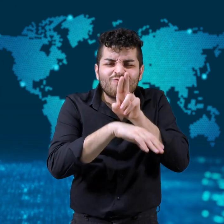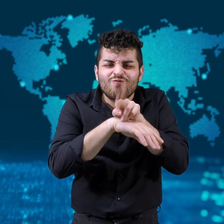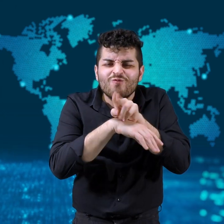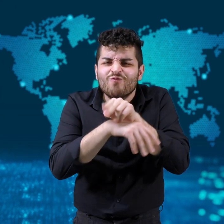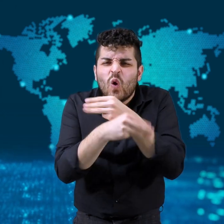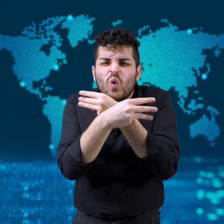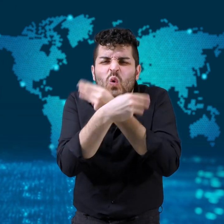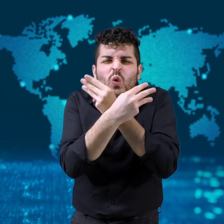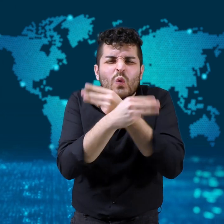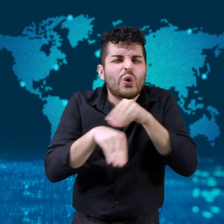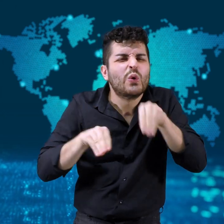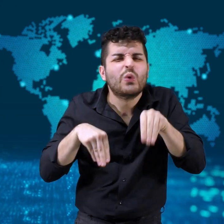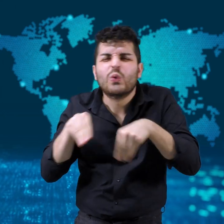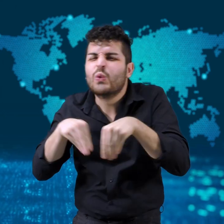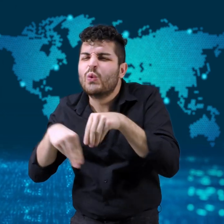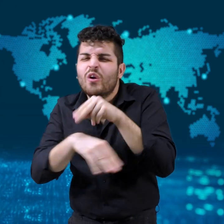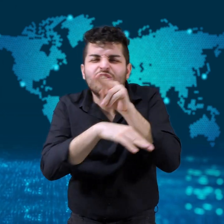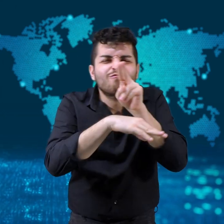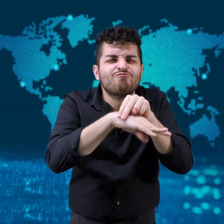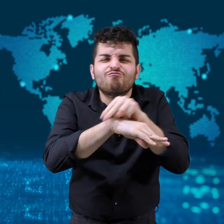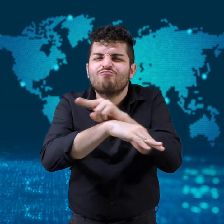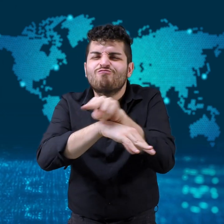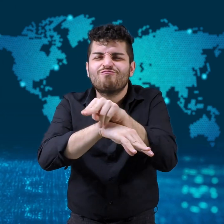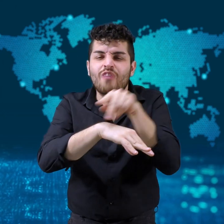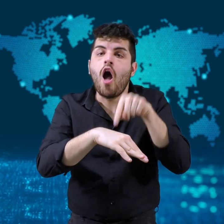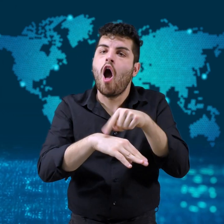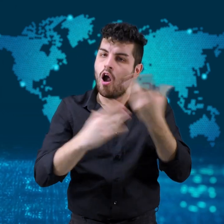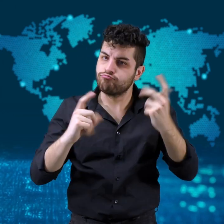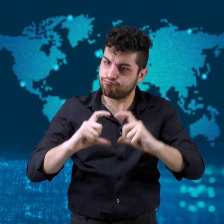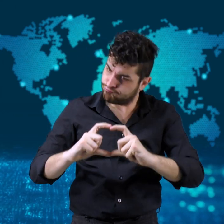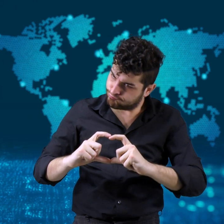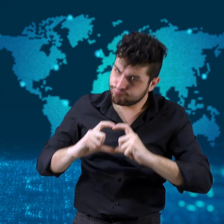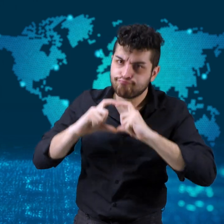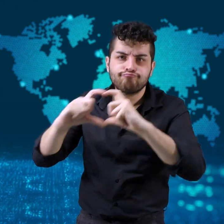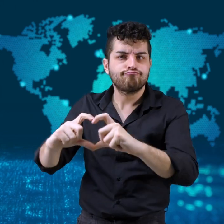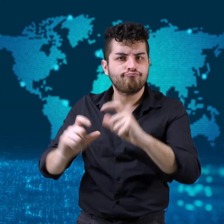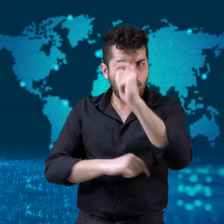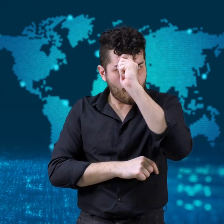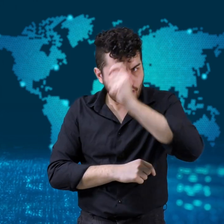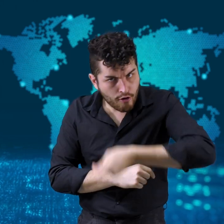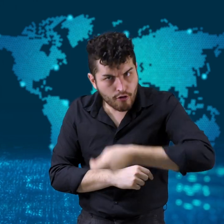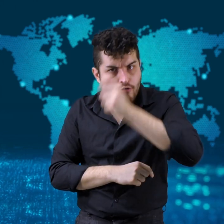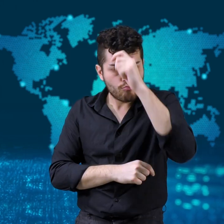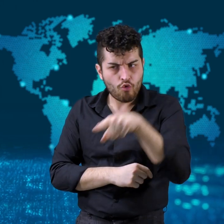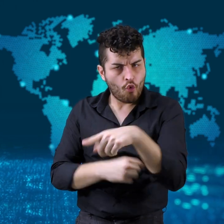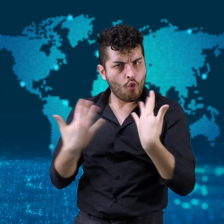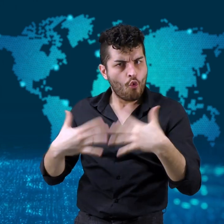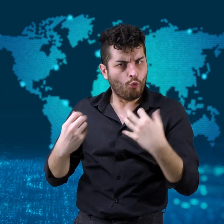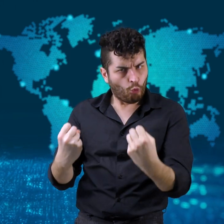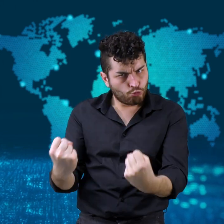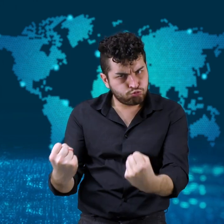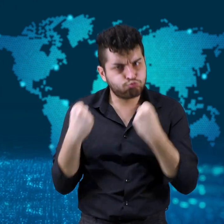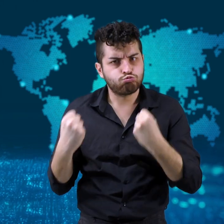a rat received a gold medal for his bravery.